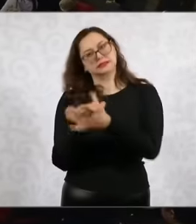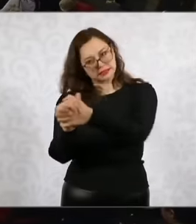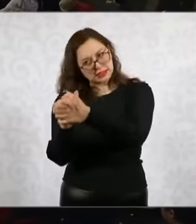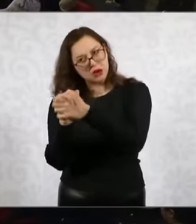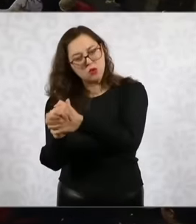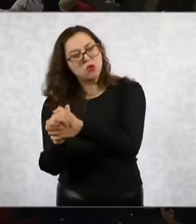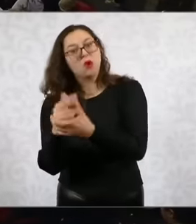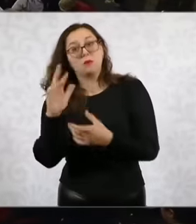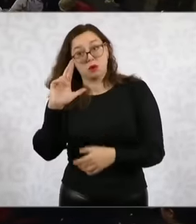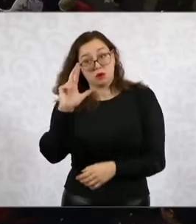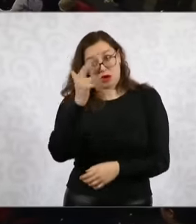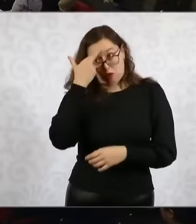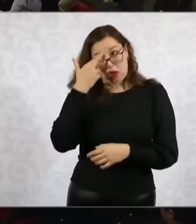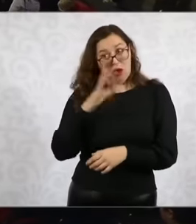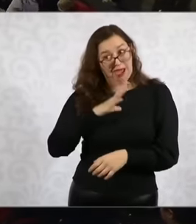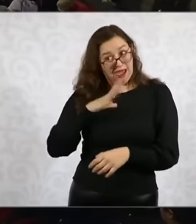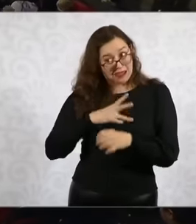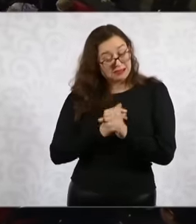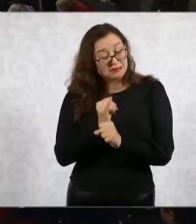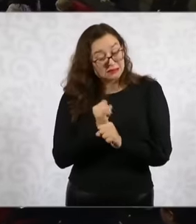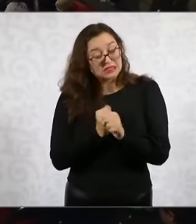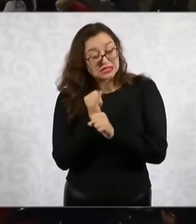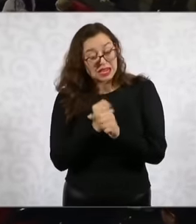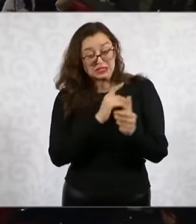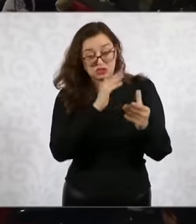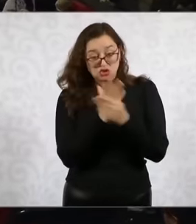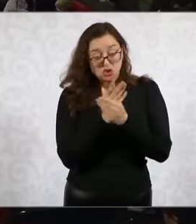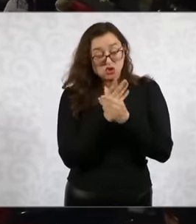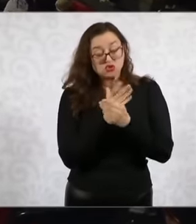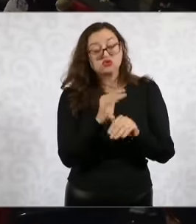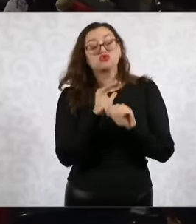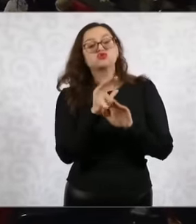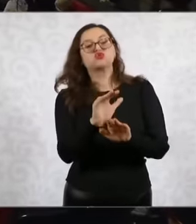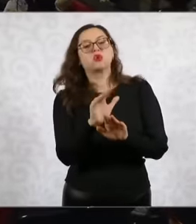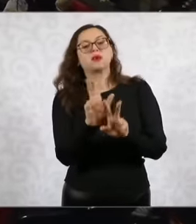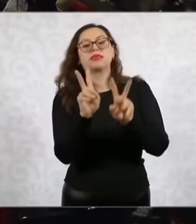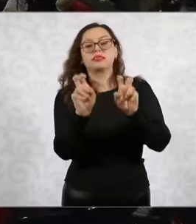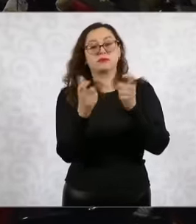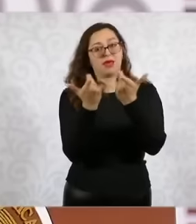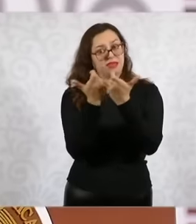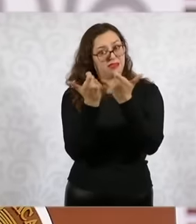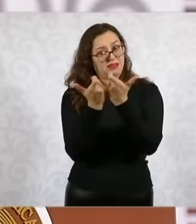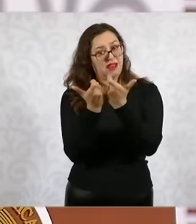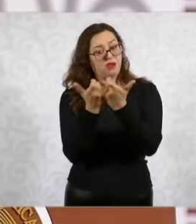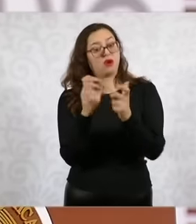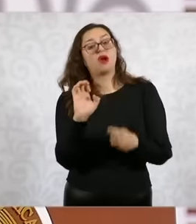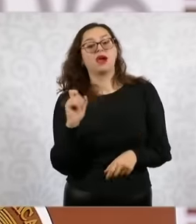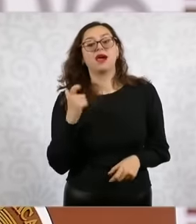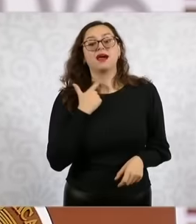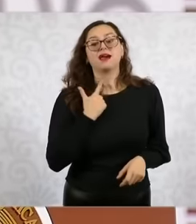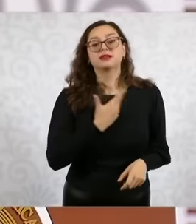investigation also a file a folder on money in relation to former president Enrique Peña